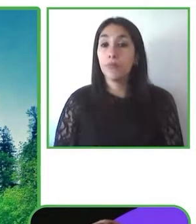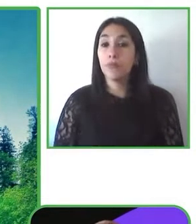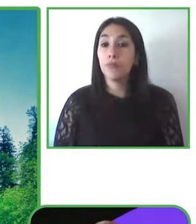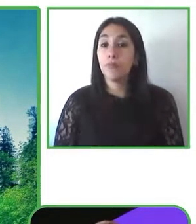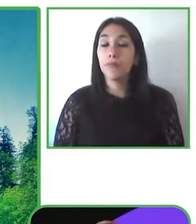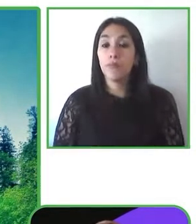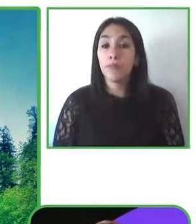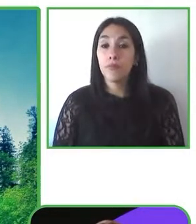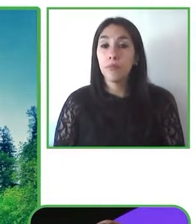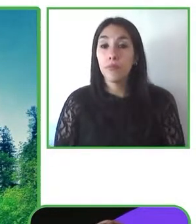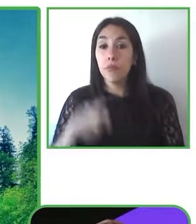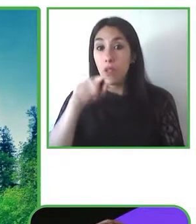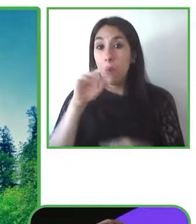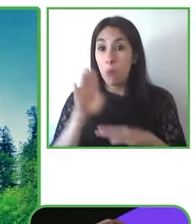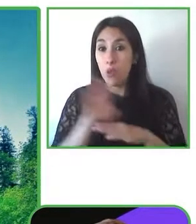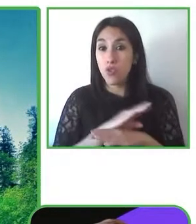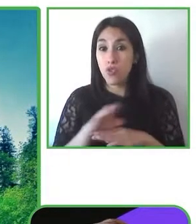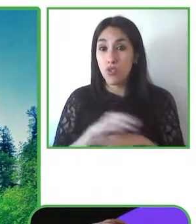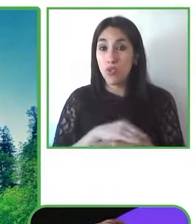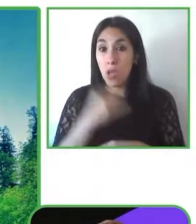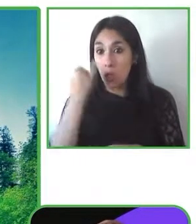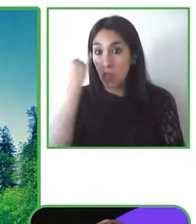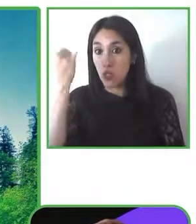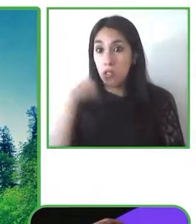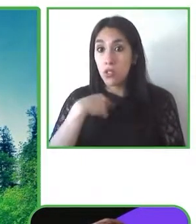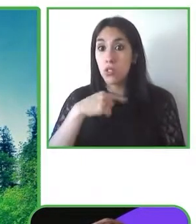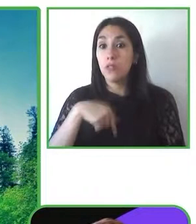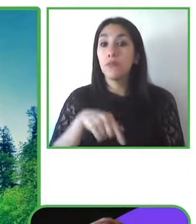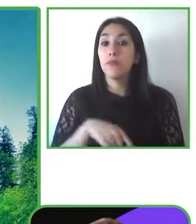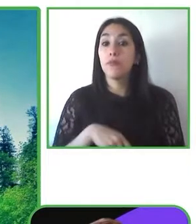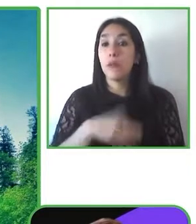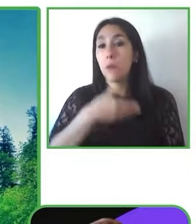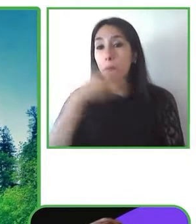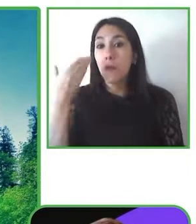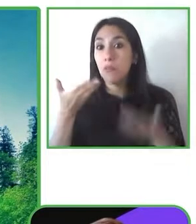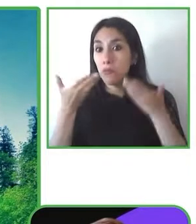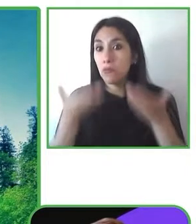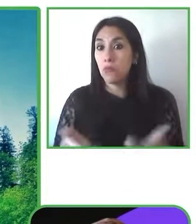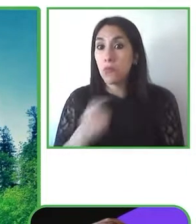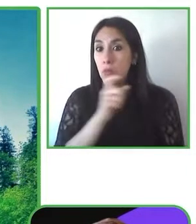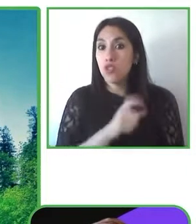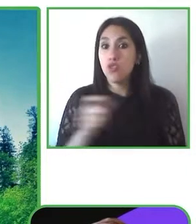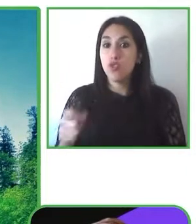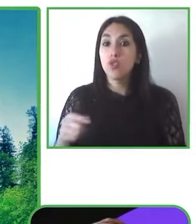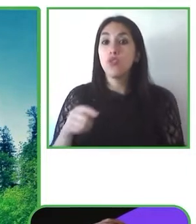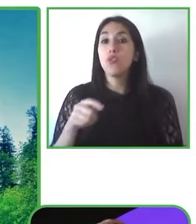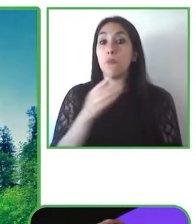The first global accessibility policy that I present to you is signed in 2019 and implemented